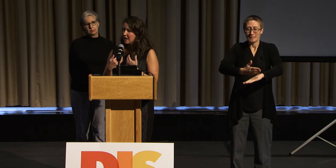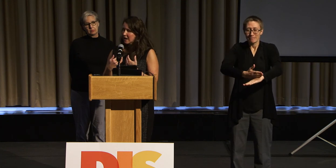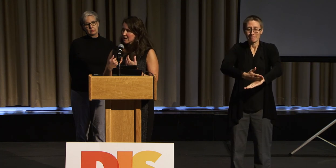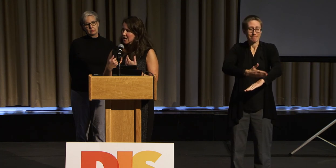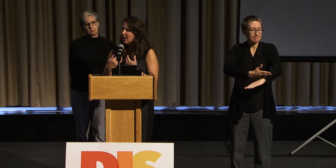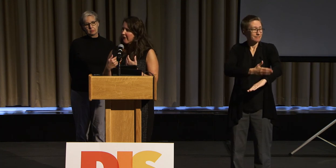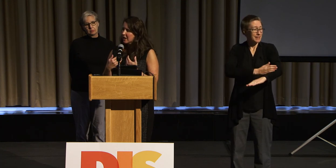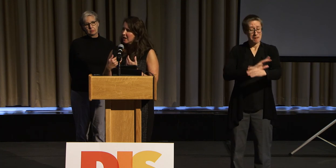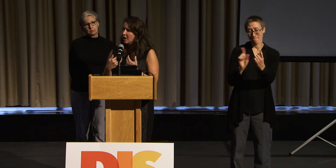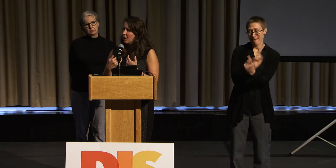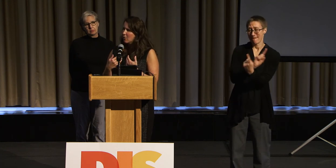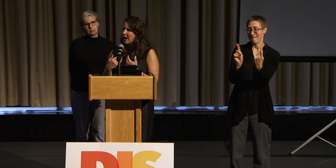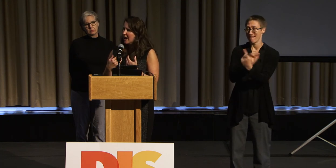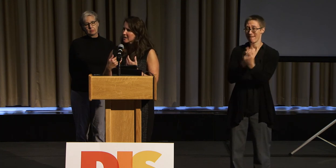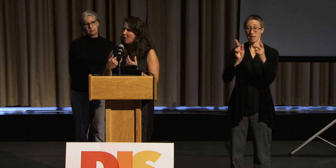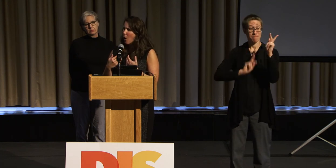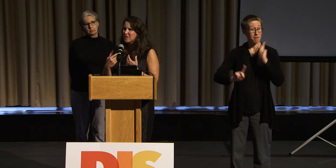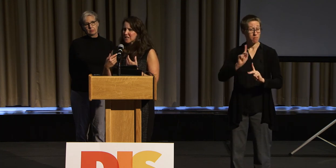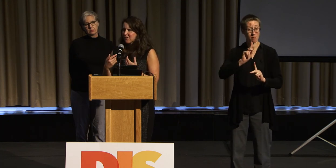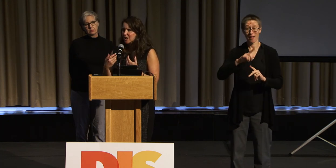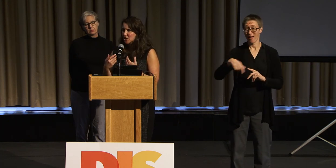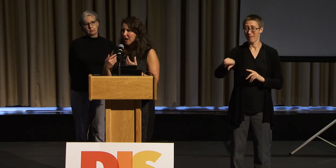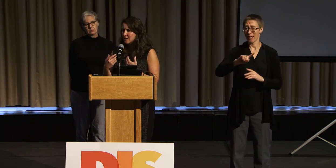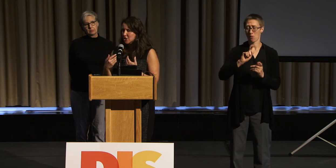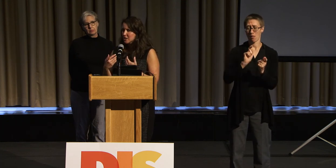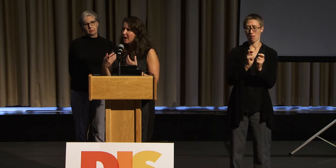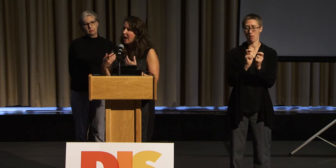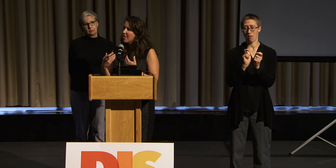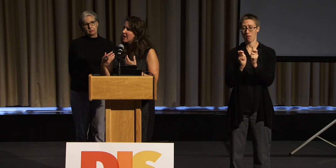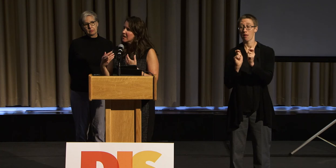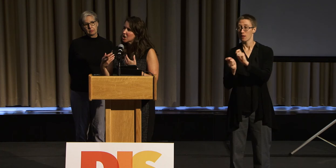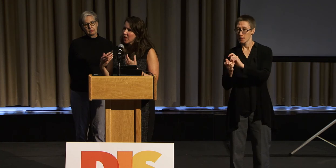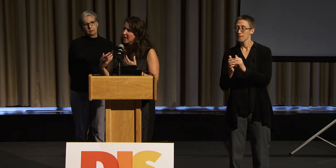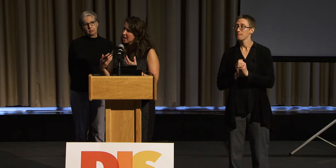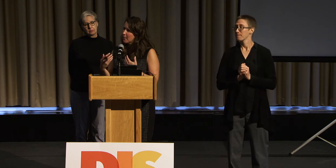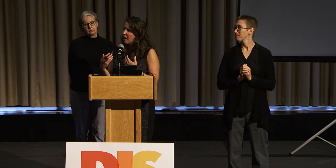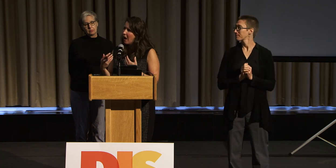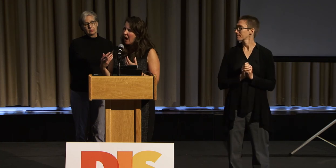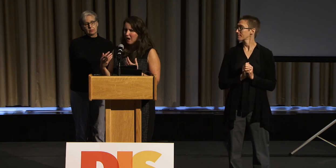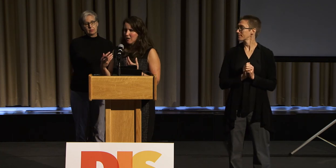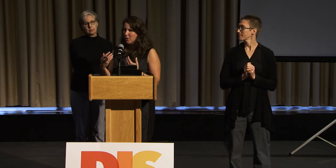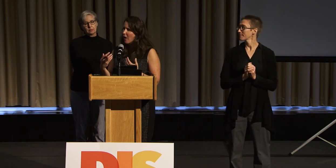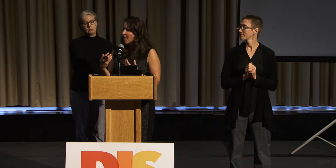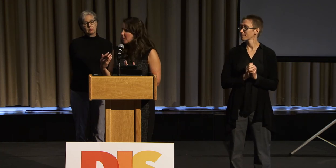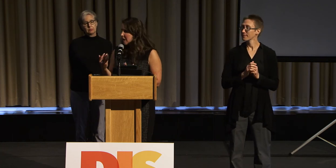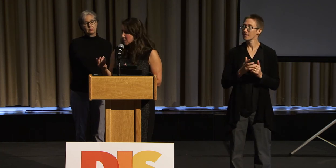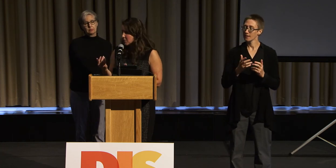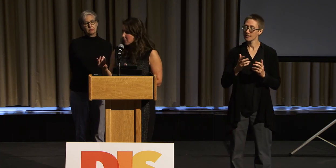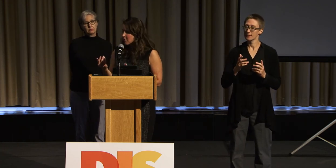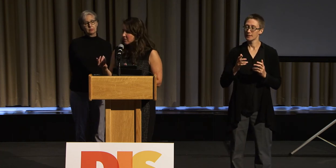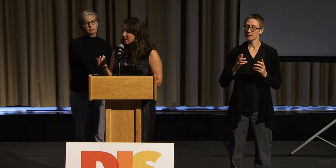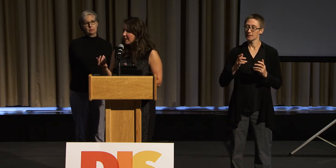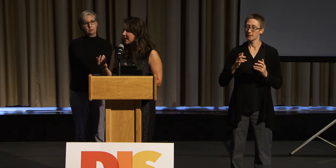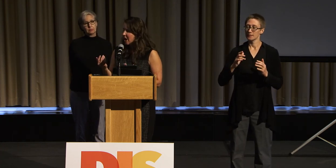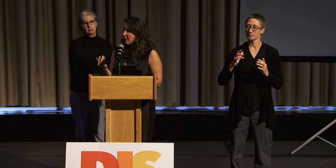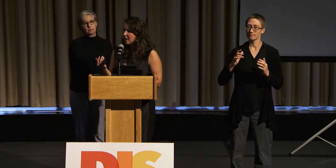as Kerry, who has all these different challenges, and then they start thinking about, there are other people like Kerry.